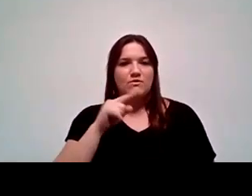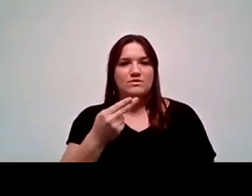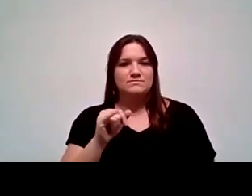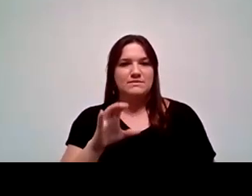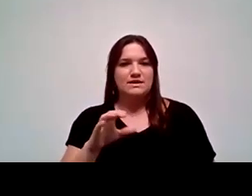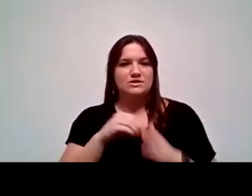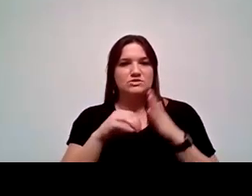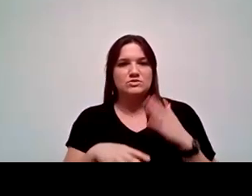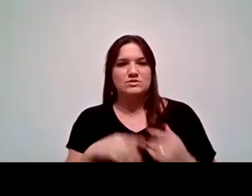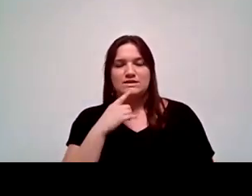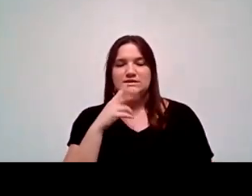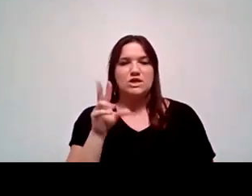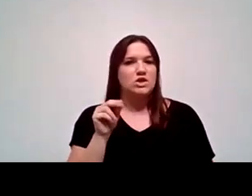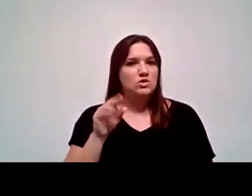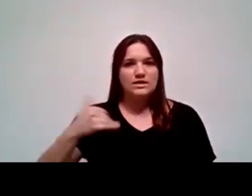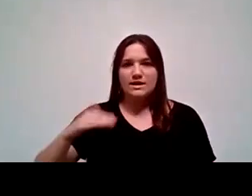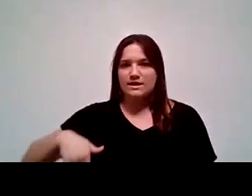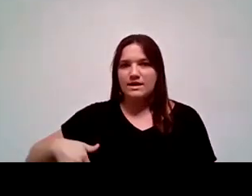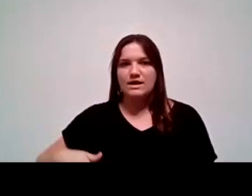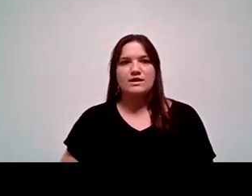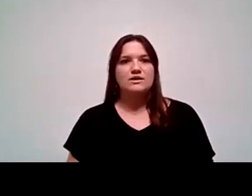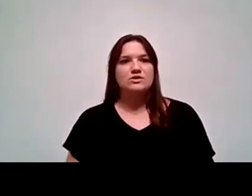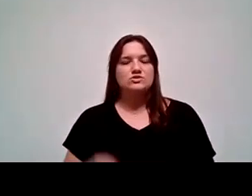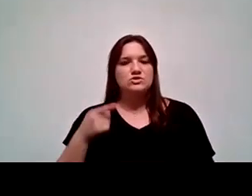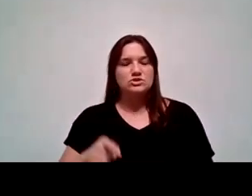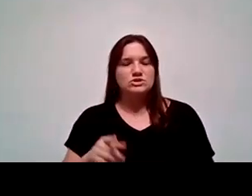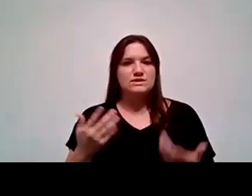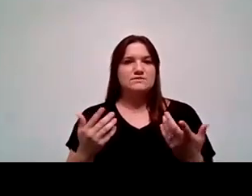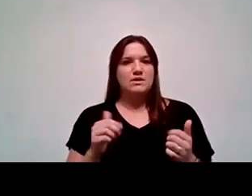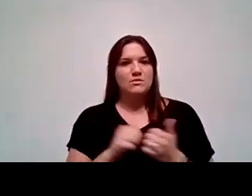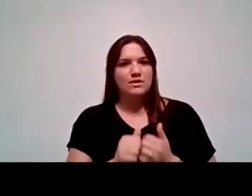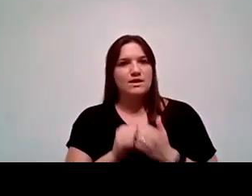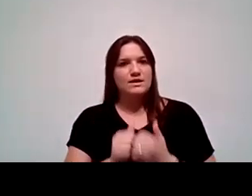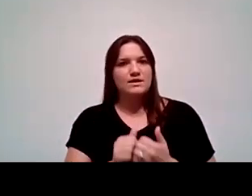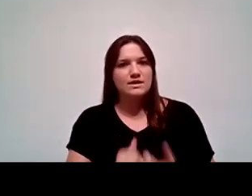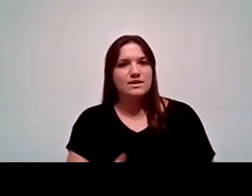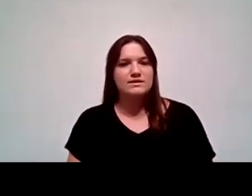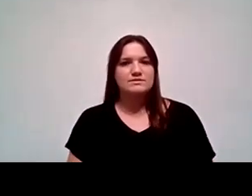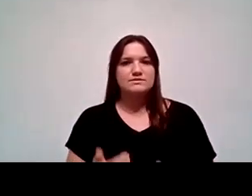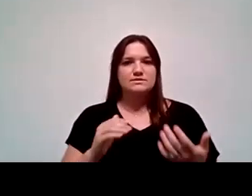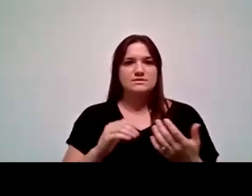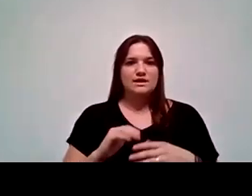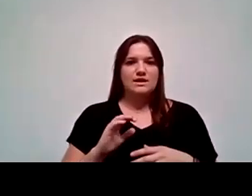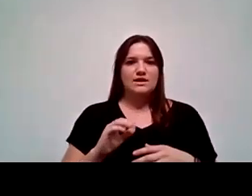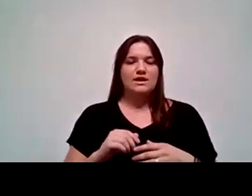And I said, Not at this time. So she's been at the table with us and with our community advisory groups and helping us